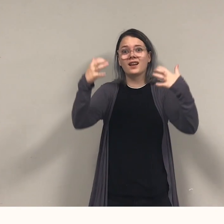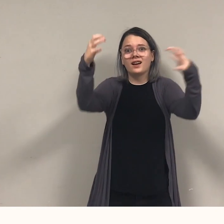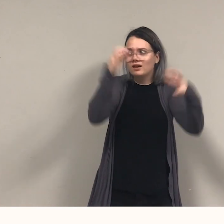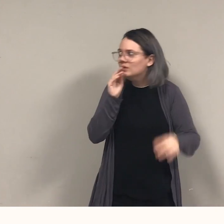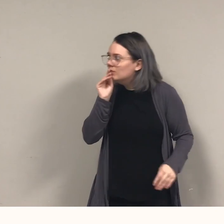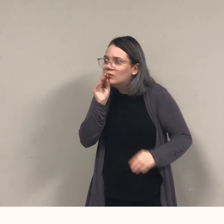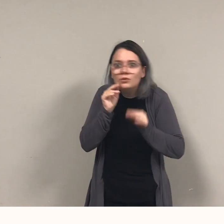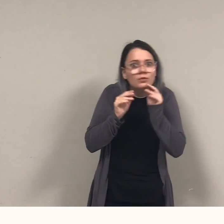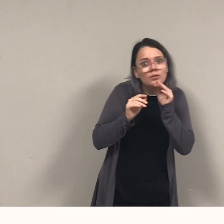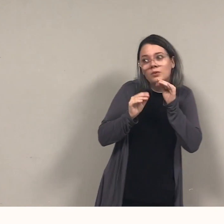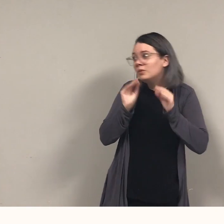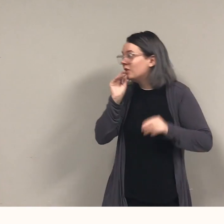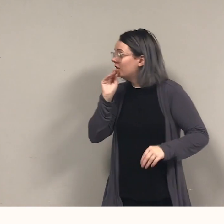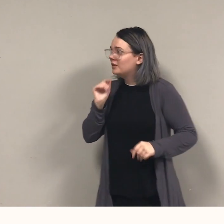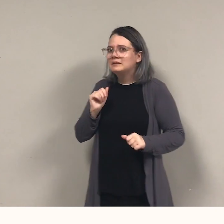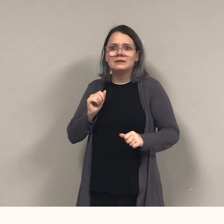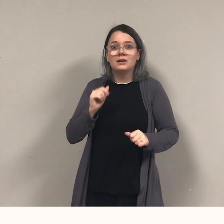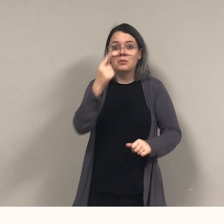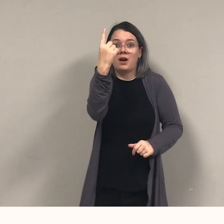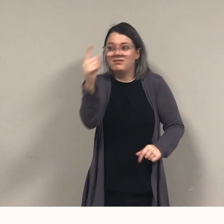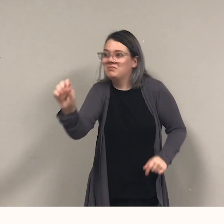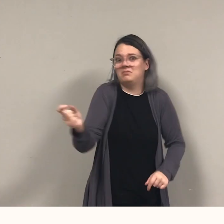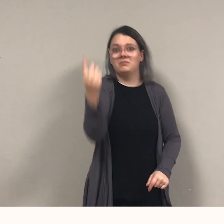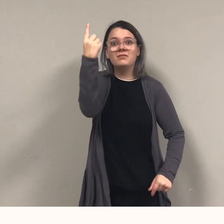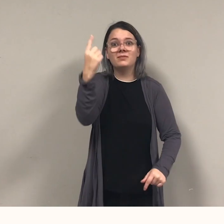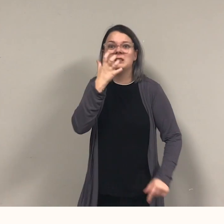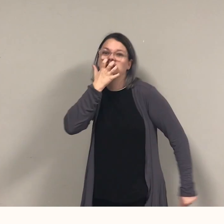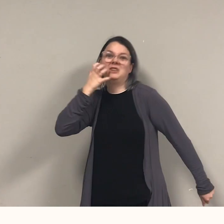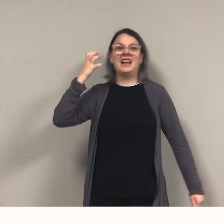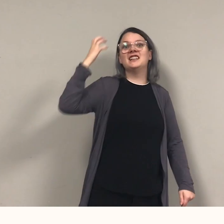And someone shouts: "NO PIRATES ALLOWED!"